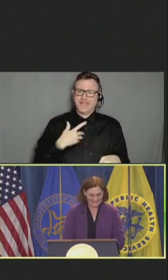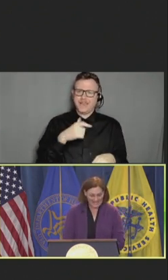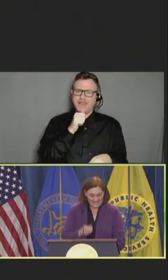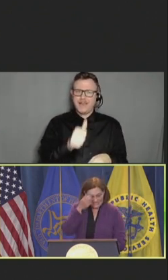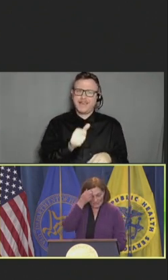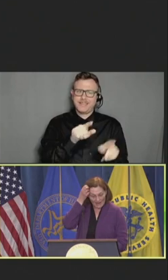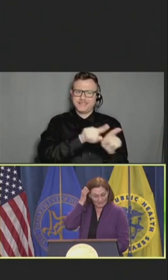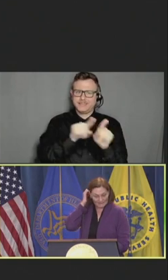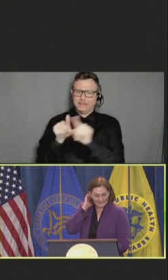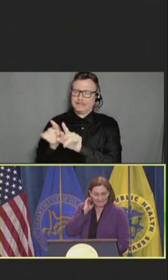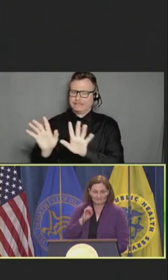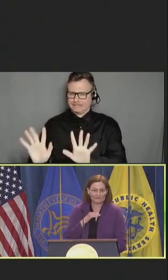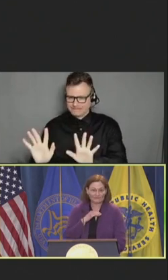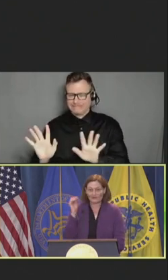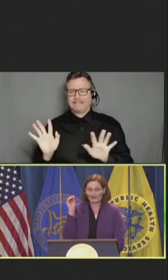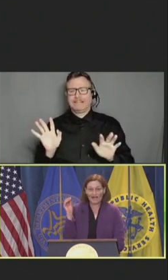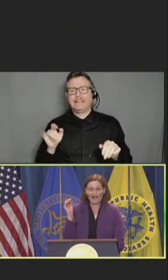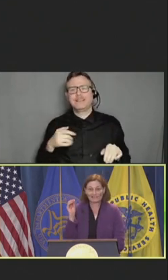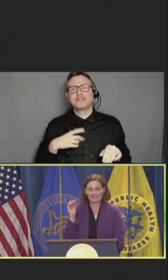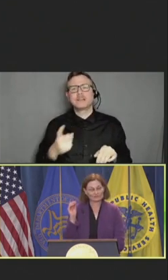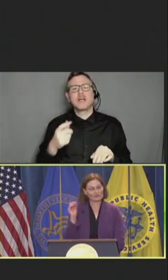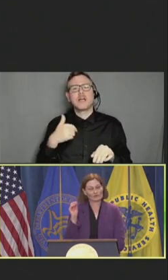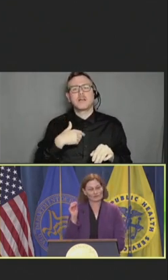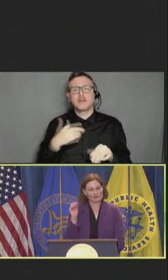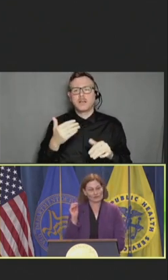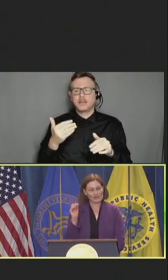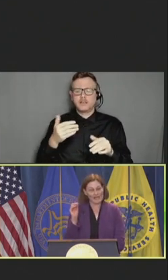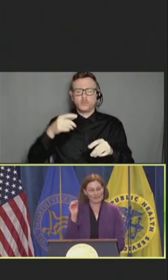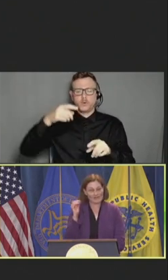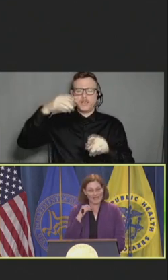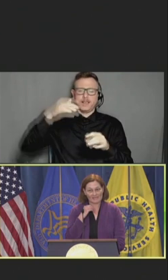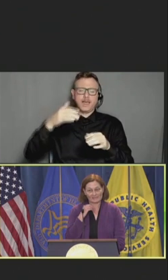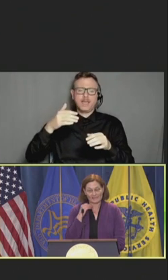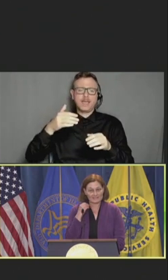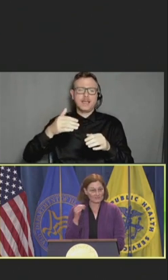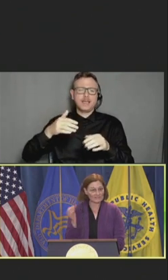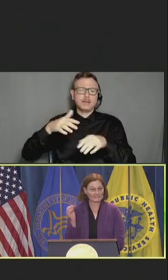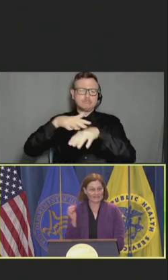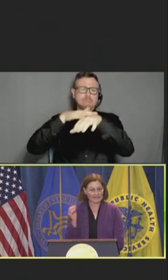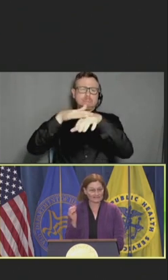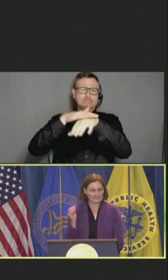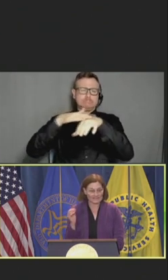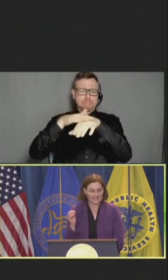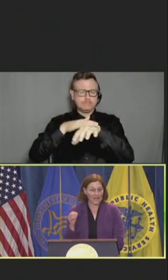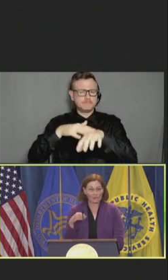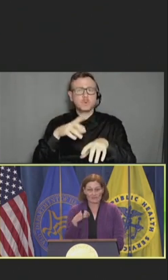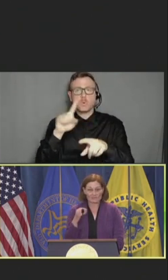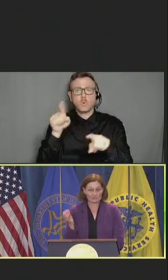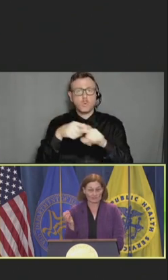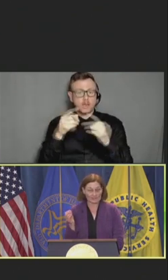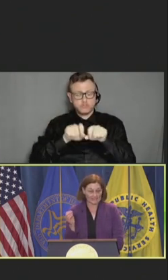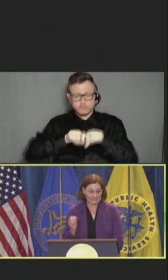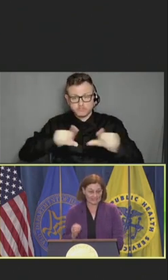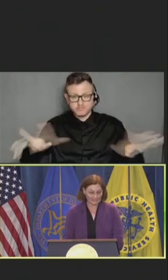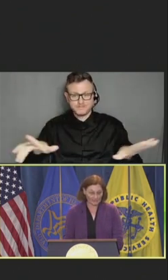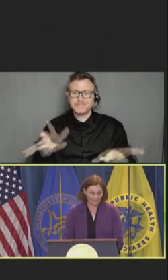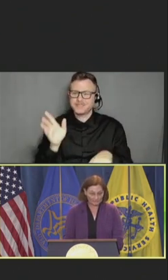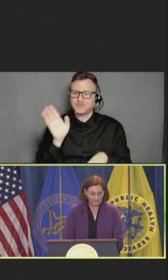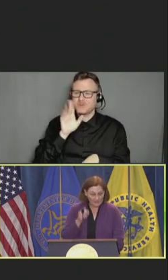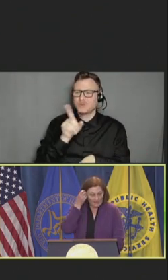So, I'm going to give a very high-level overview and then as soon as this guidance gets out, we'll make sure that we get it to everyone.